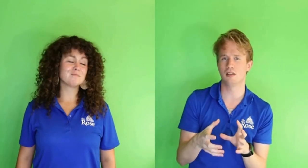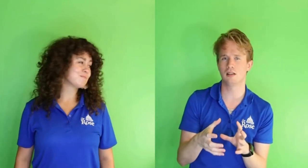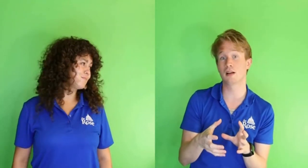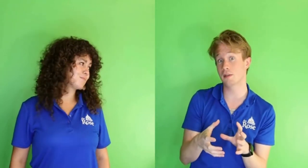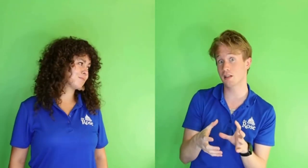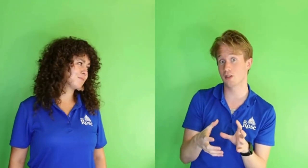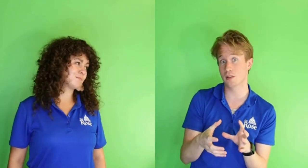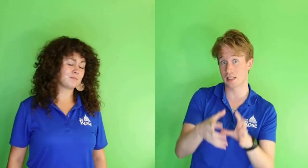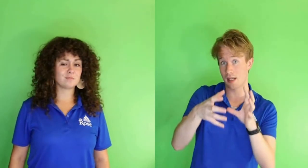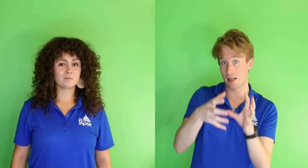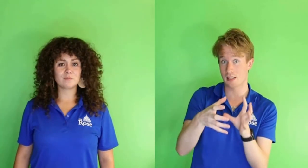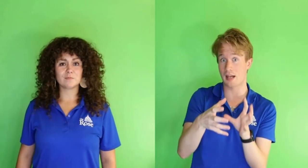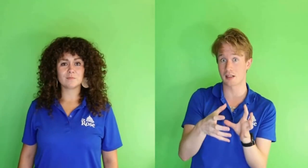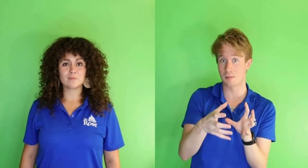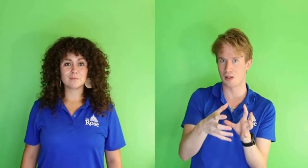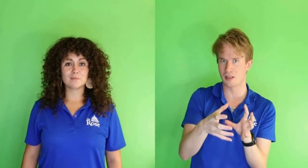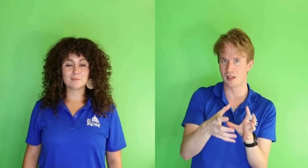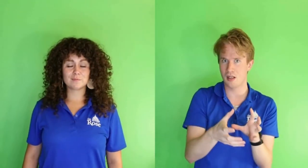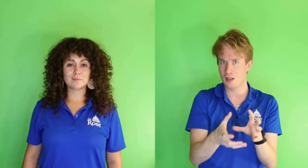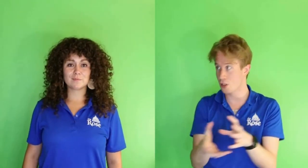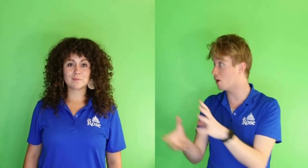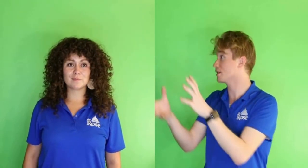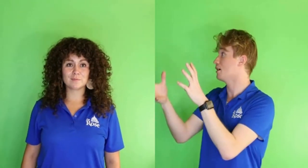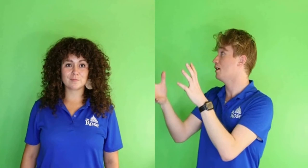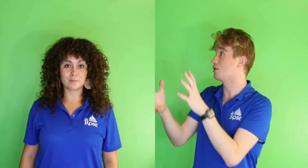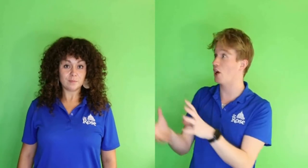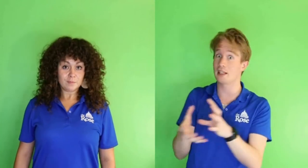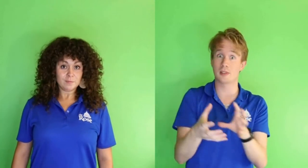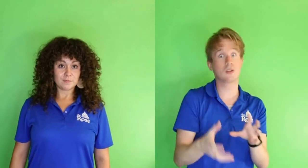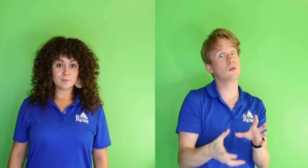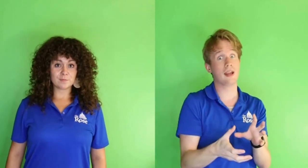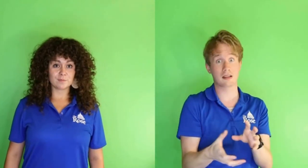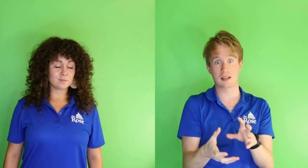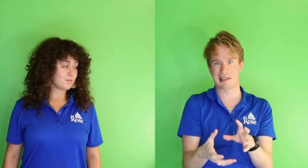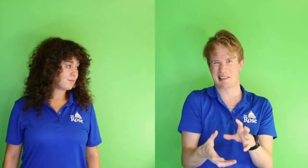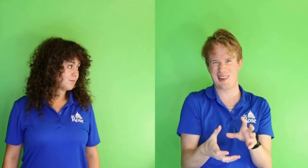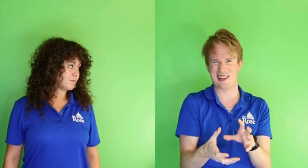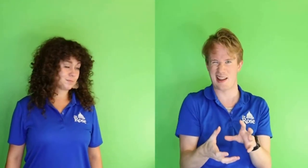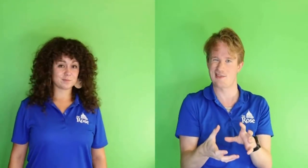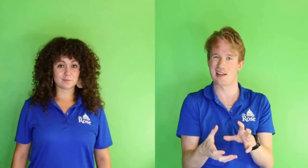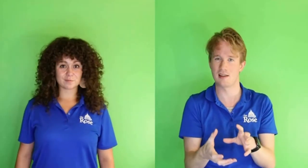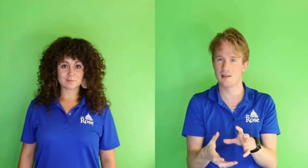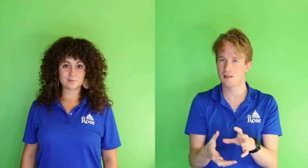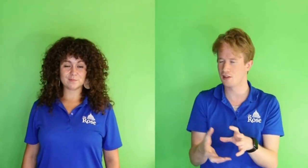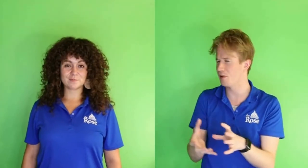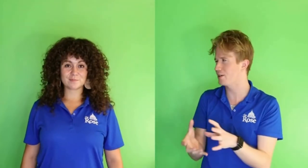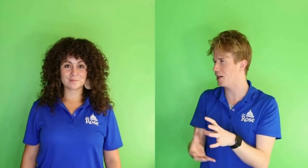What I'm gonna do is take this sadness ball and toss it to Jackie with two hands because it's very heavy. Are you ready, Jackie?